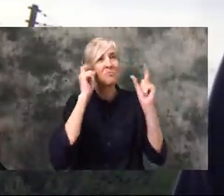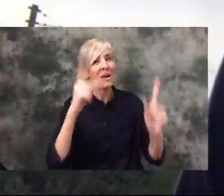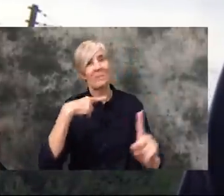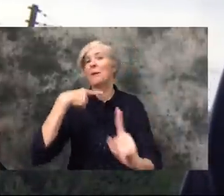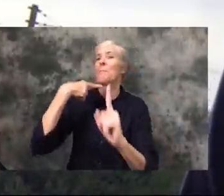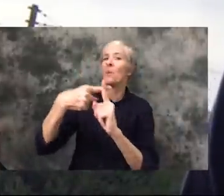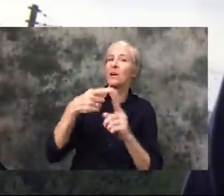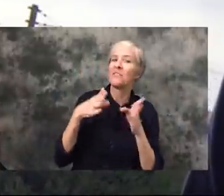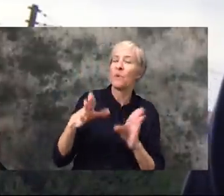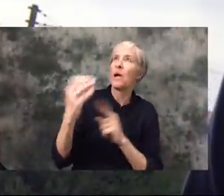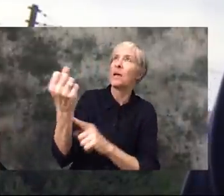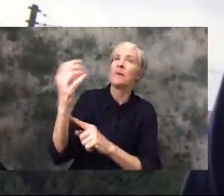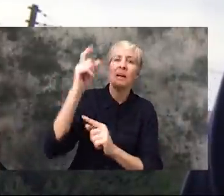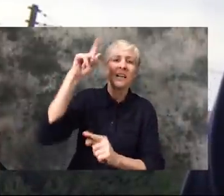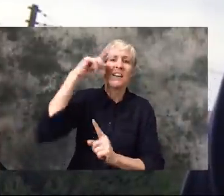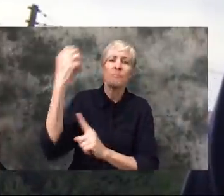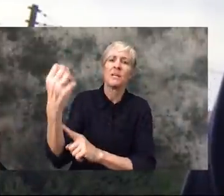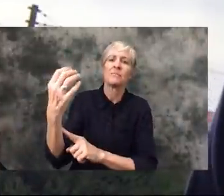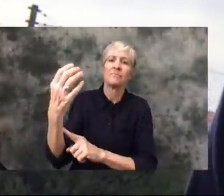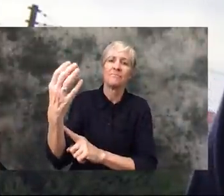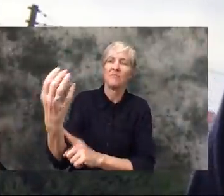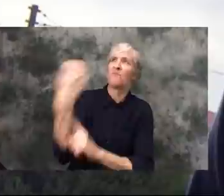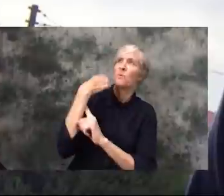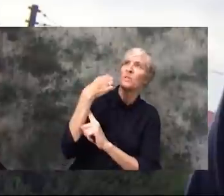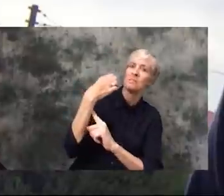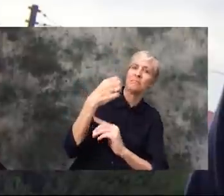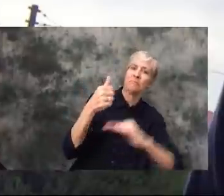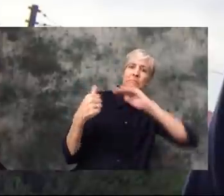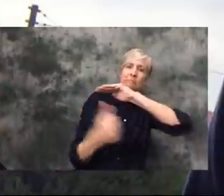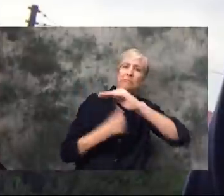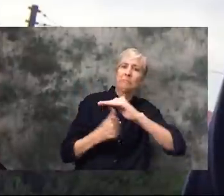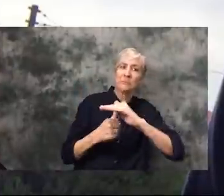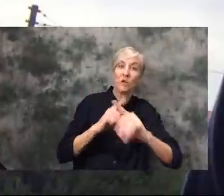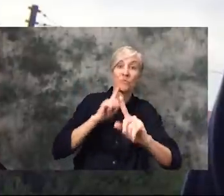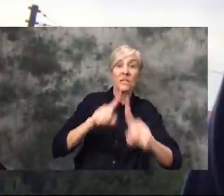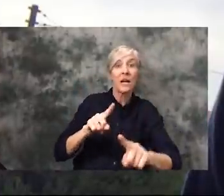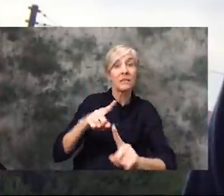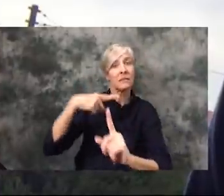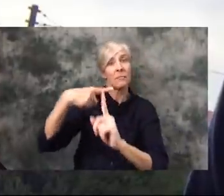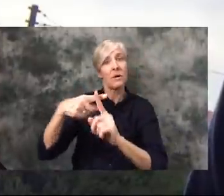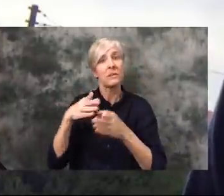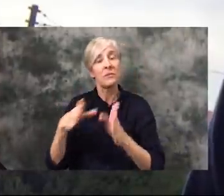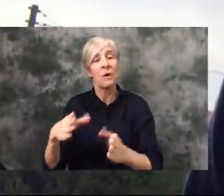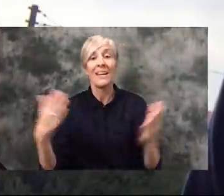way to the very strict measures imposed by the government. You know, there's a lot